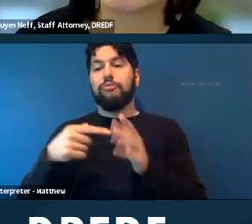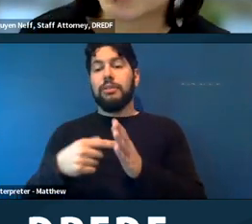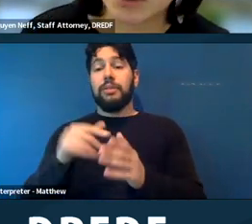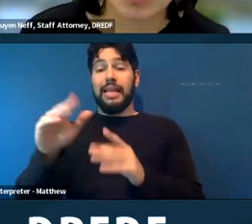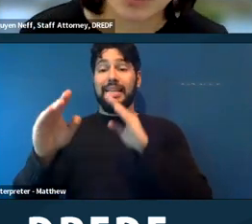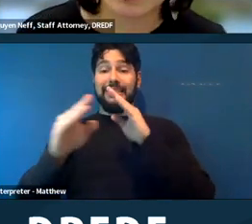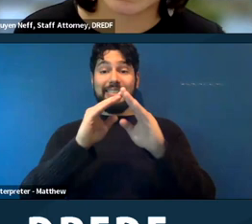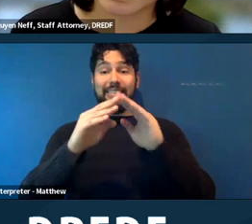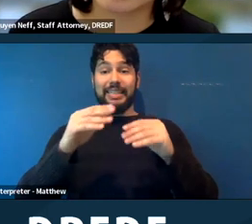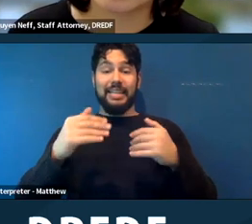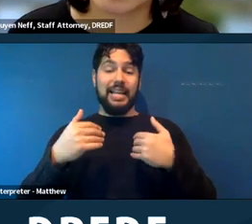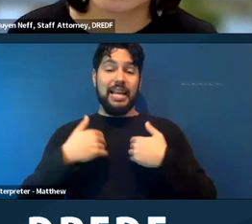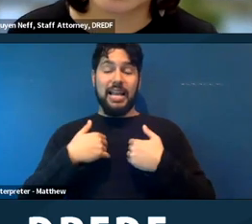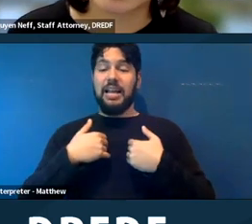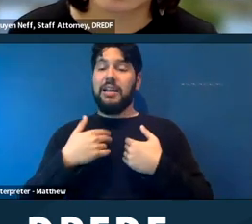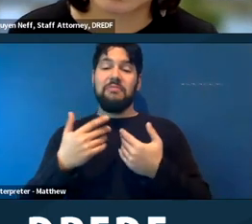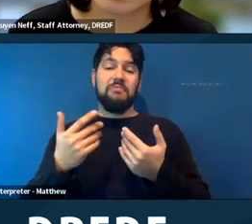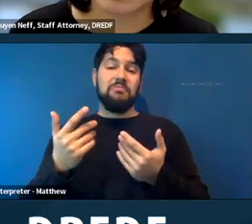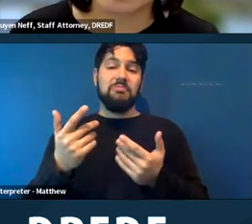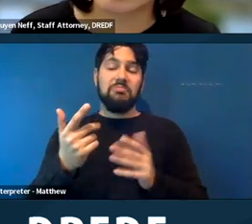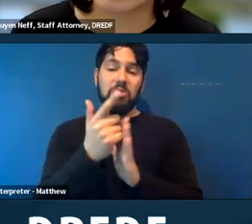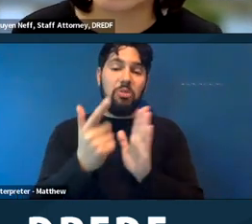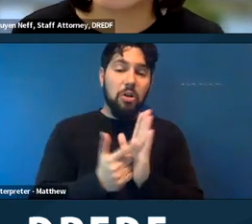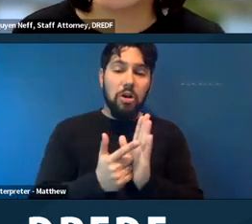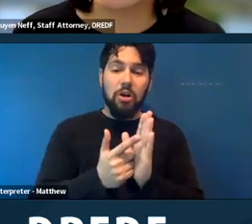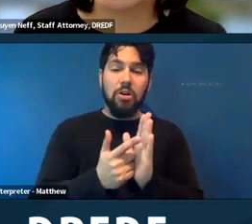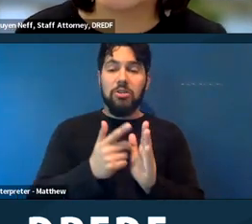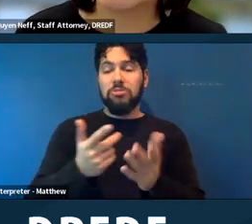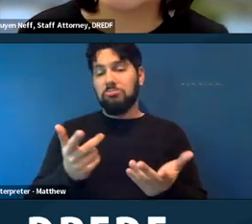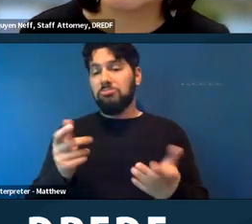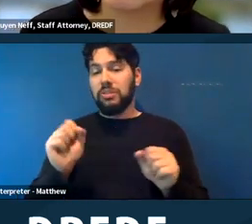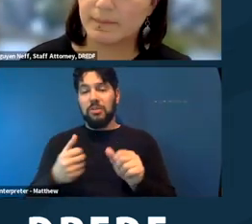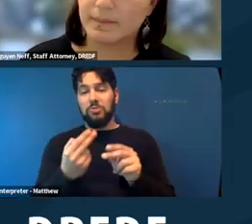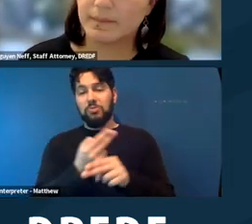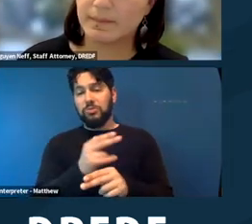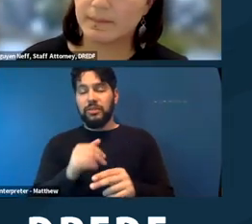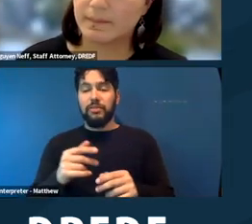injunction or something like that in place. >> I would just give an example of a recent